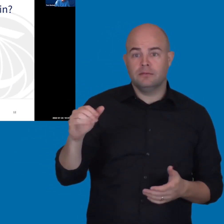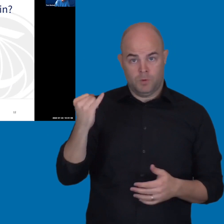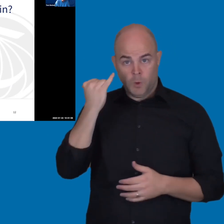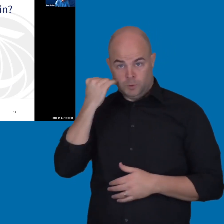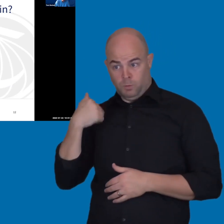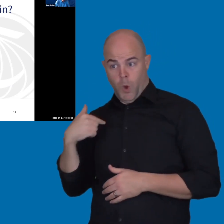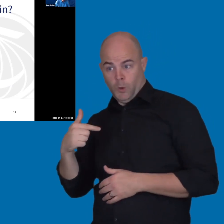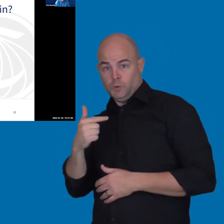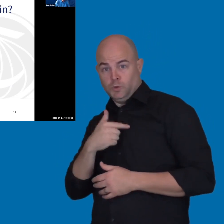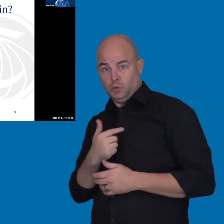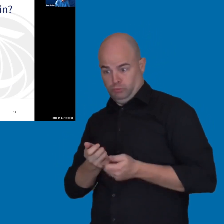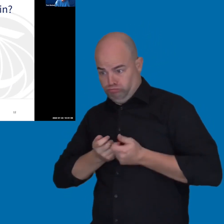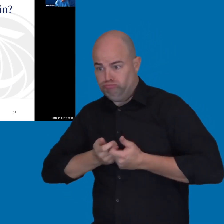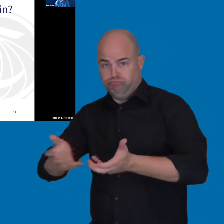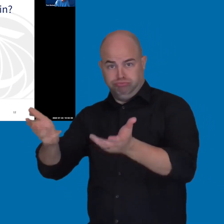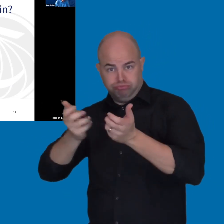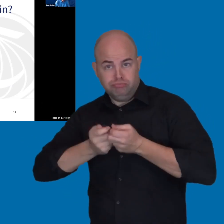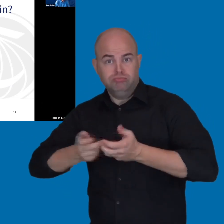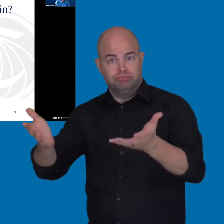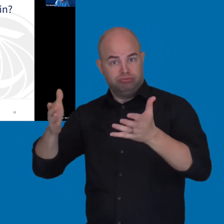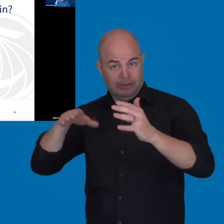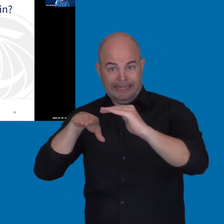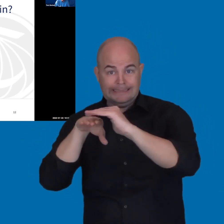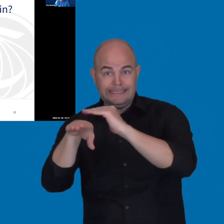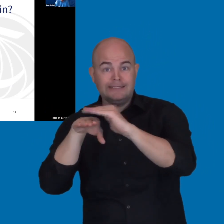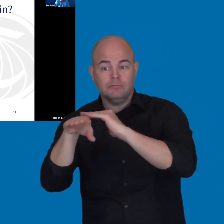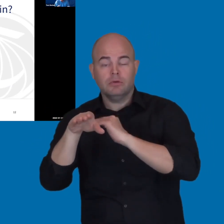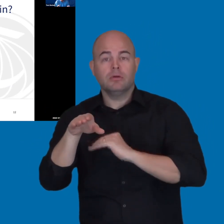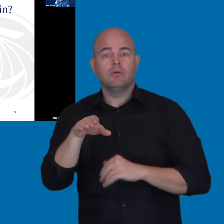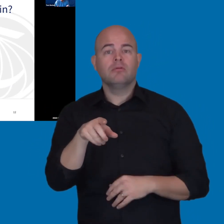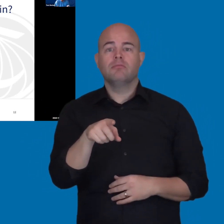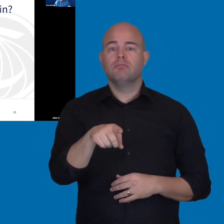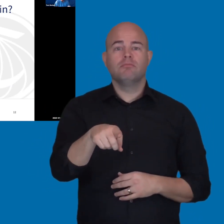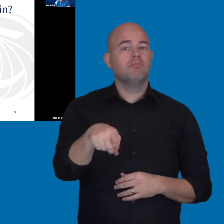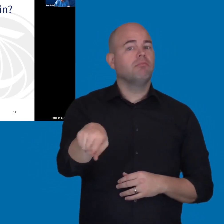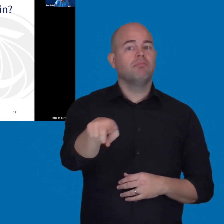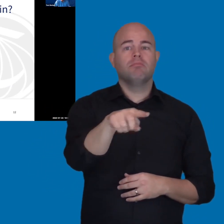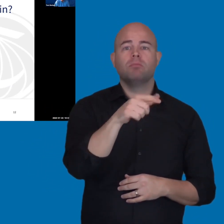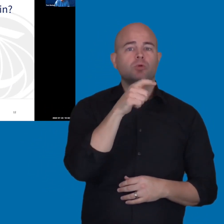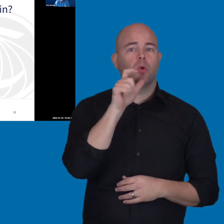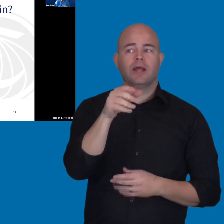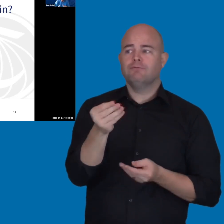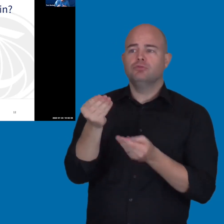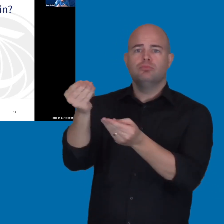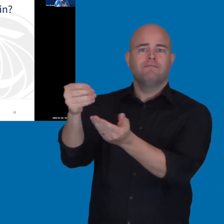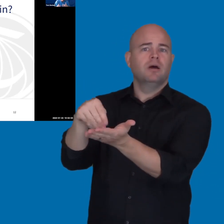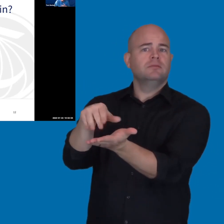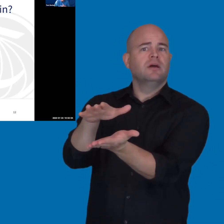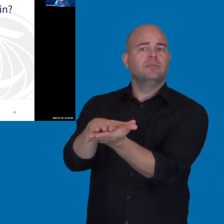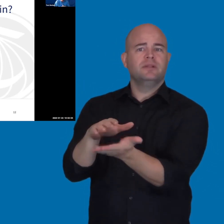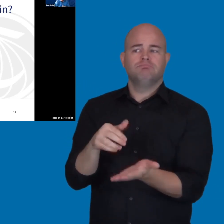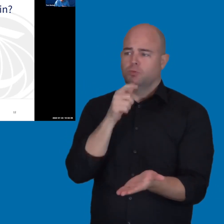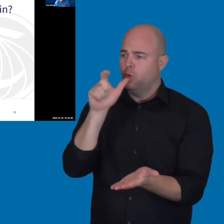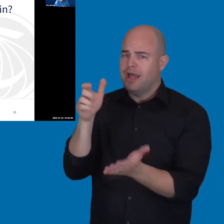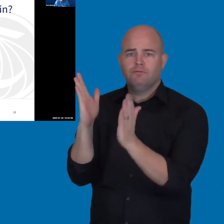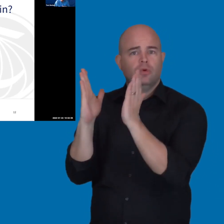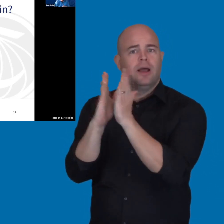and making it proactively accessible, they don't have to provide anyone documentation. They don't have to ask anyone for help.